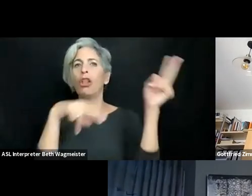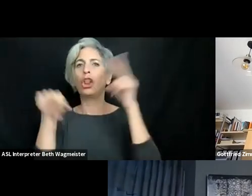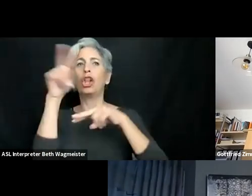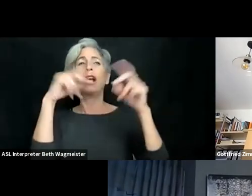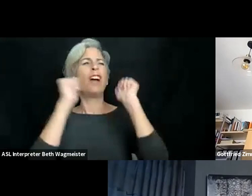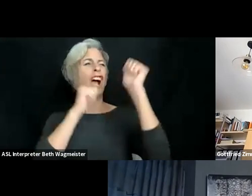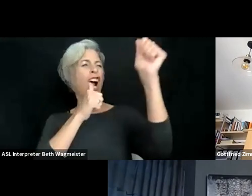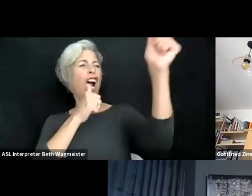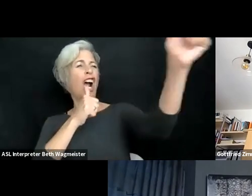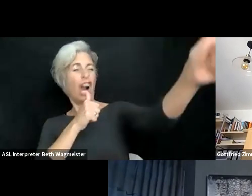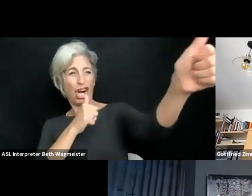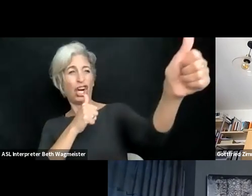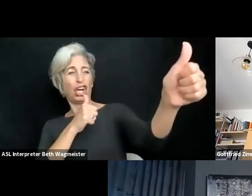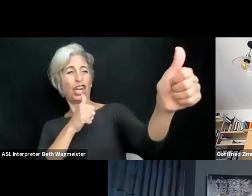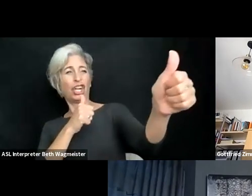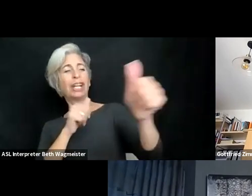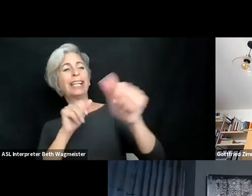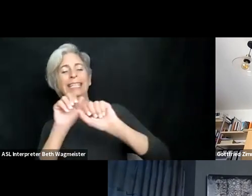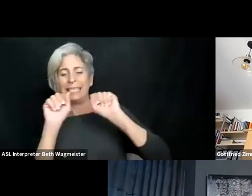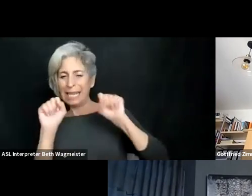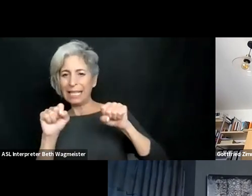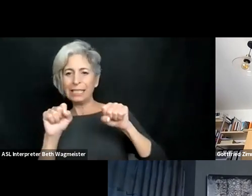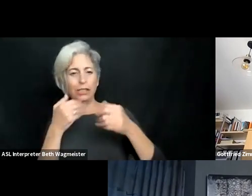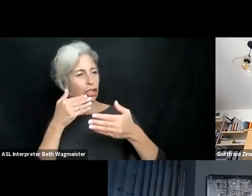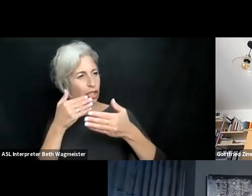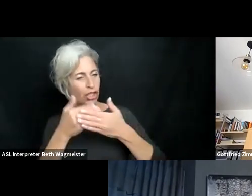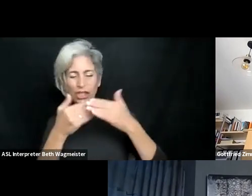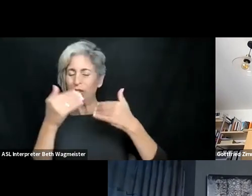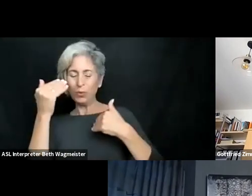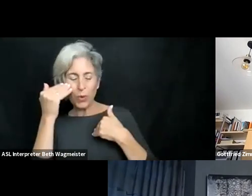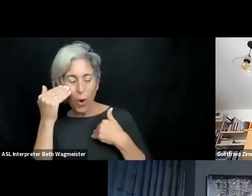wear glasses, but I need glasses for driving, and for